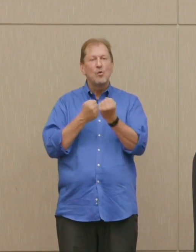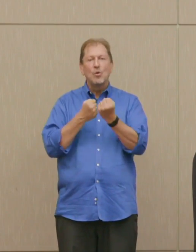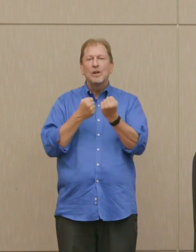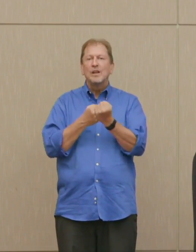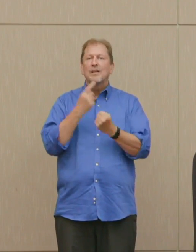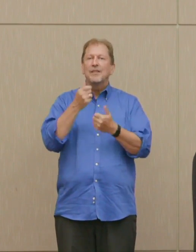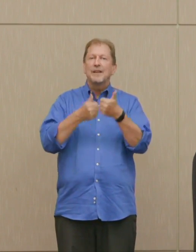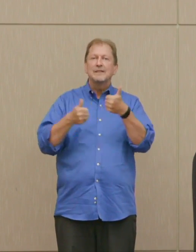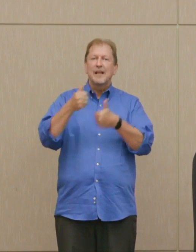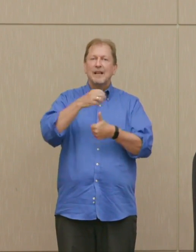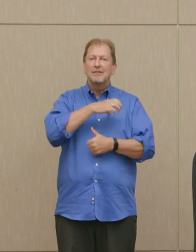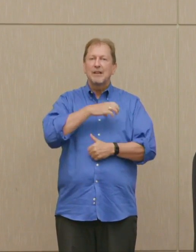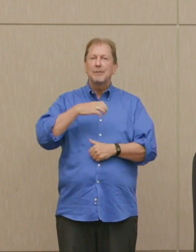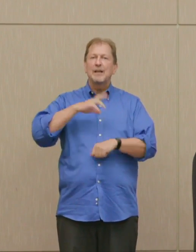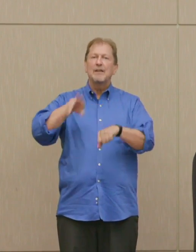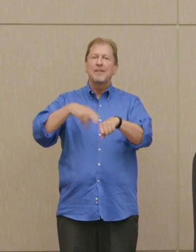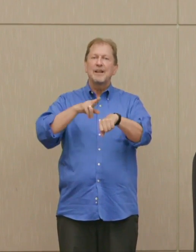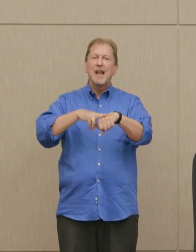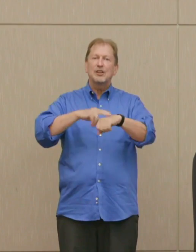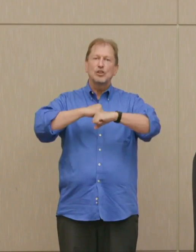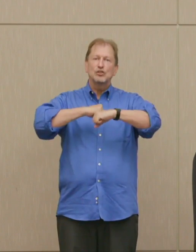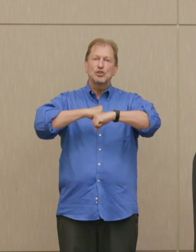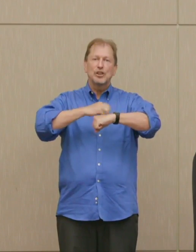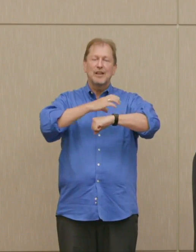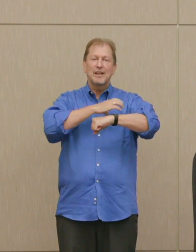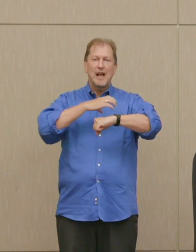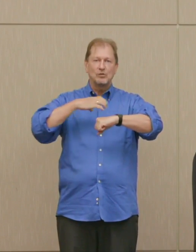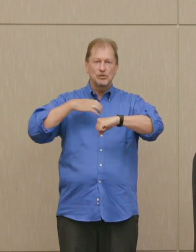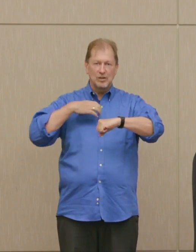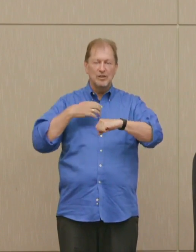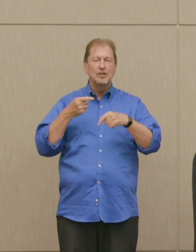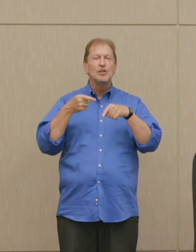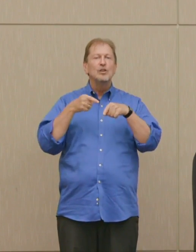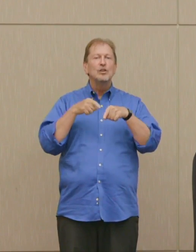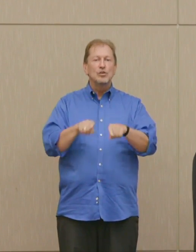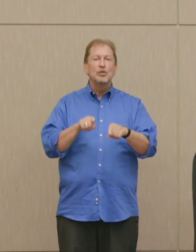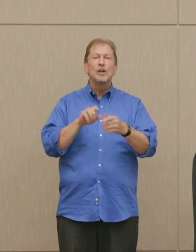of the National Security Council, known as EXCOMM, during the Cuban Missile Crisis.